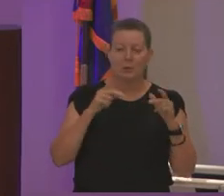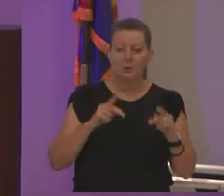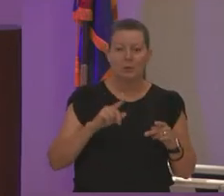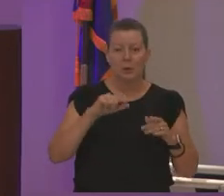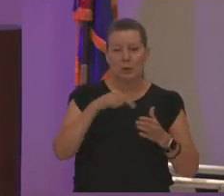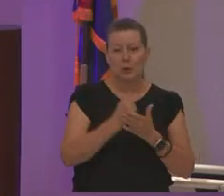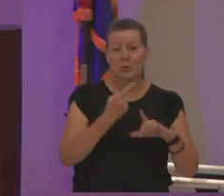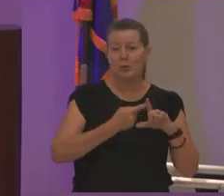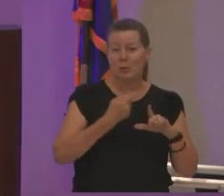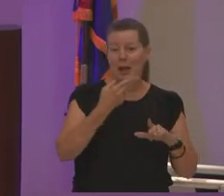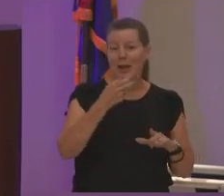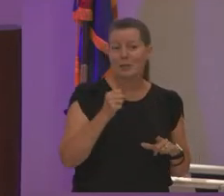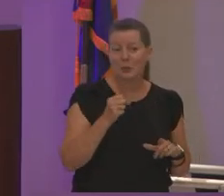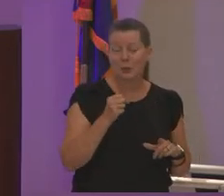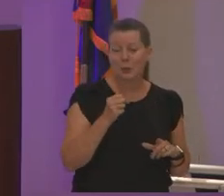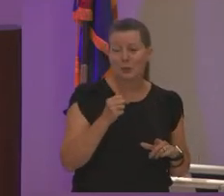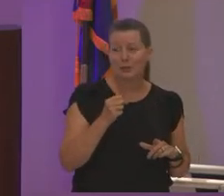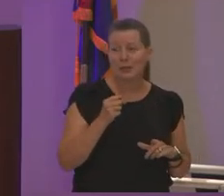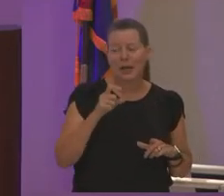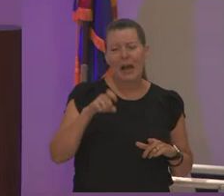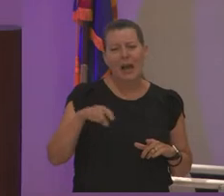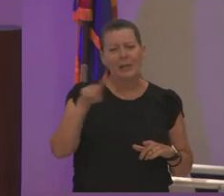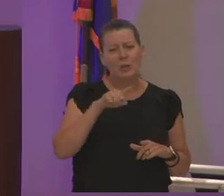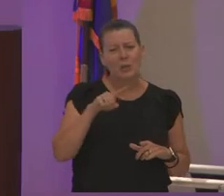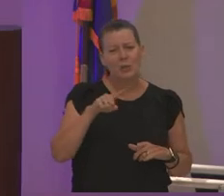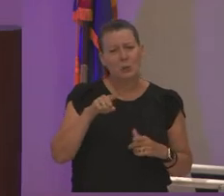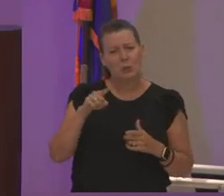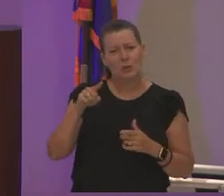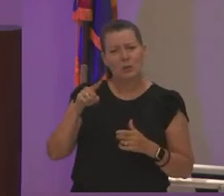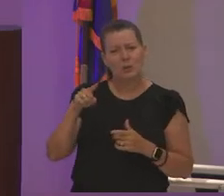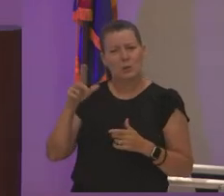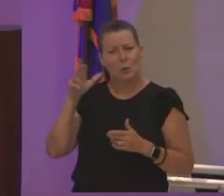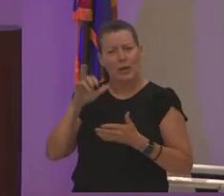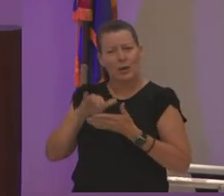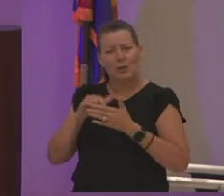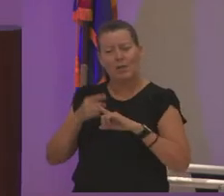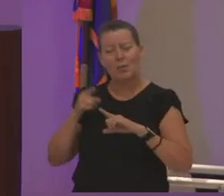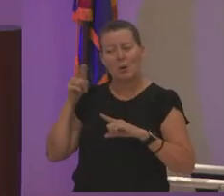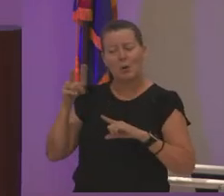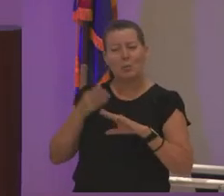high school i needed you to hear that from her before i said it because i keep hearing that